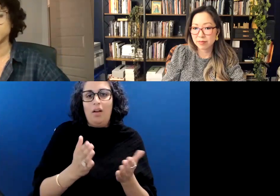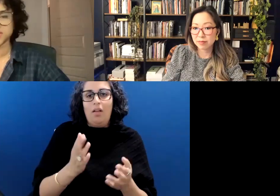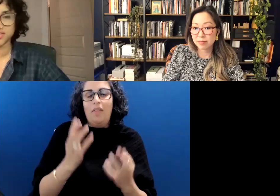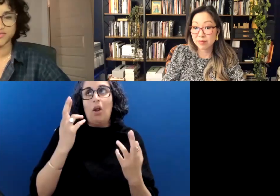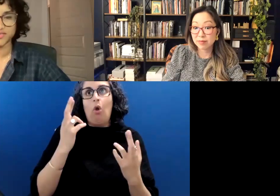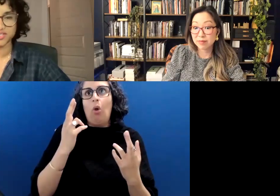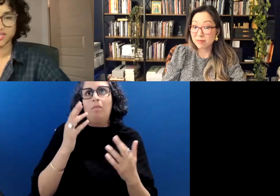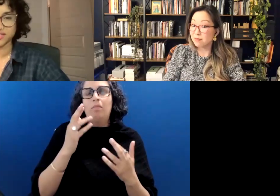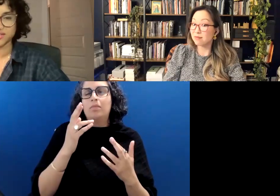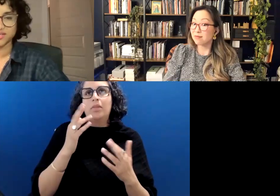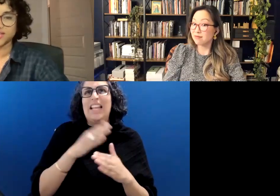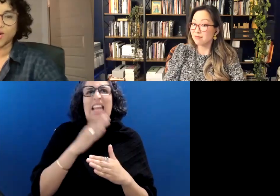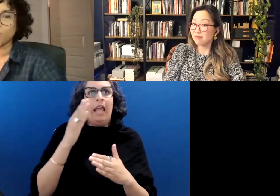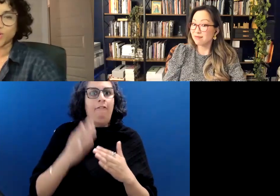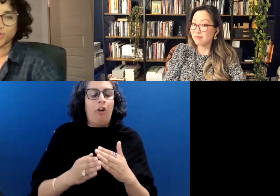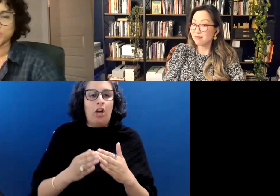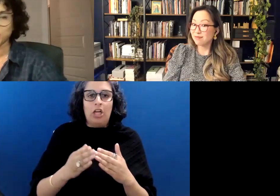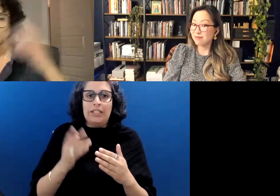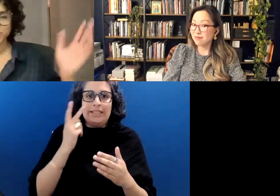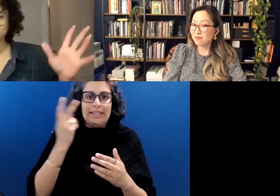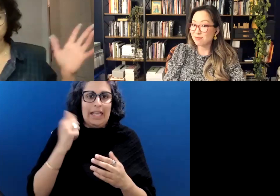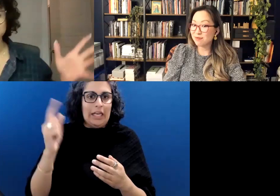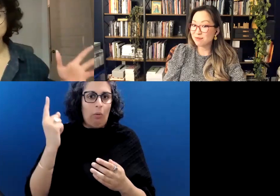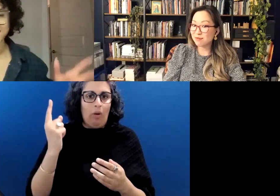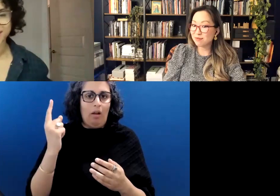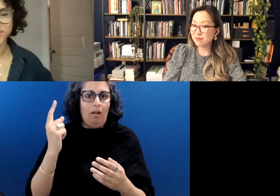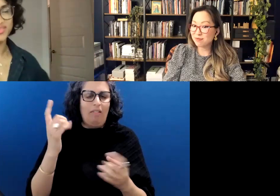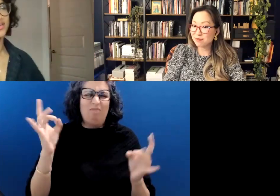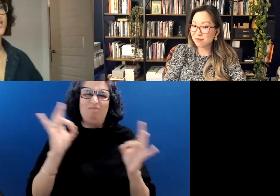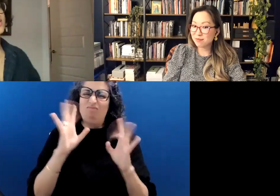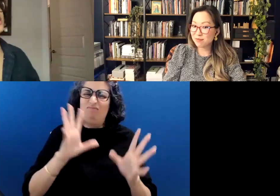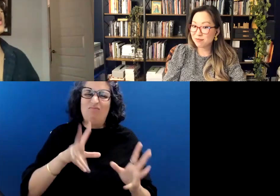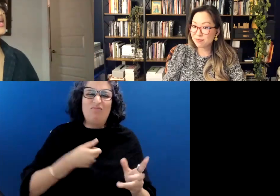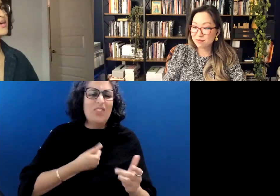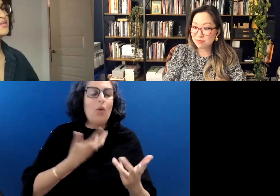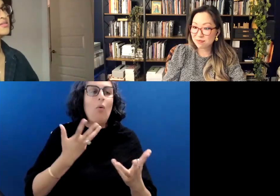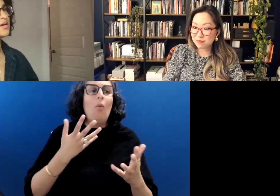will see of just like horrible poems, processing everything.